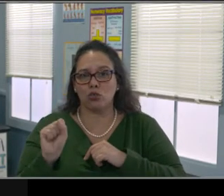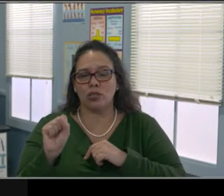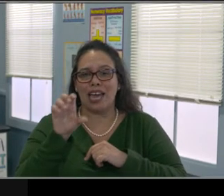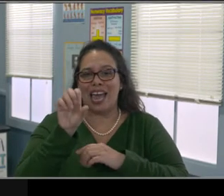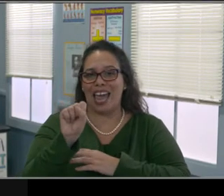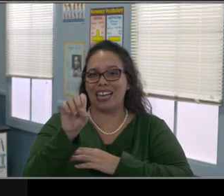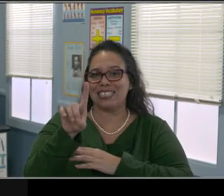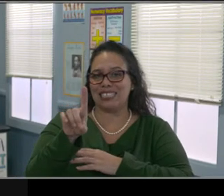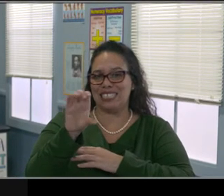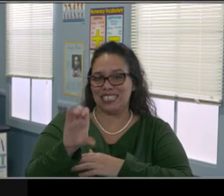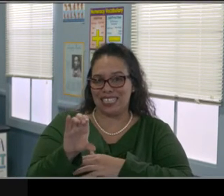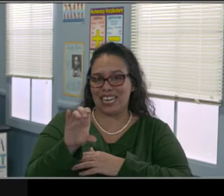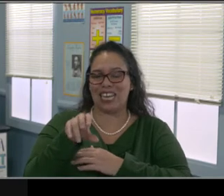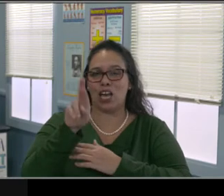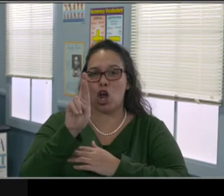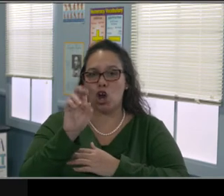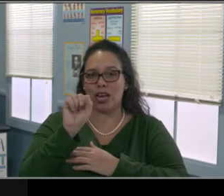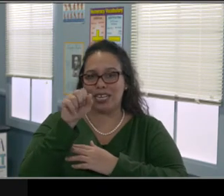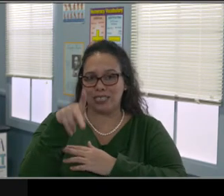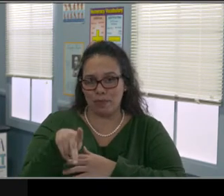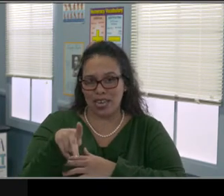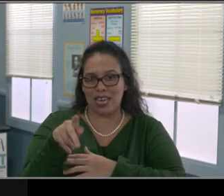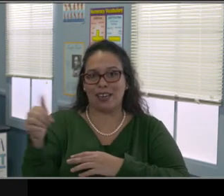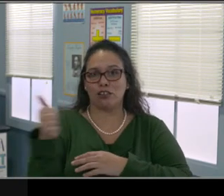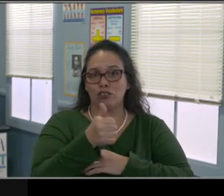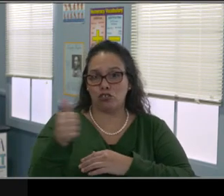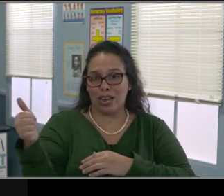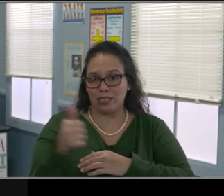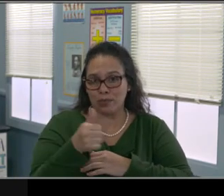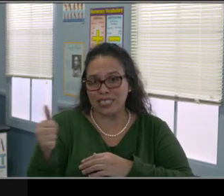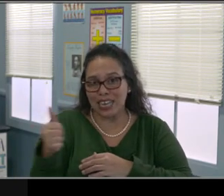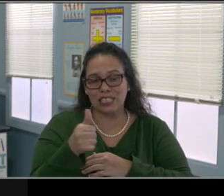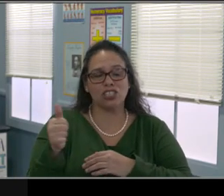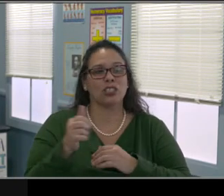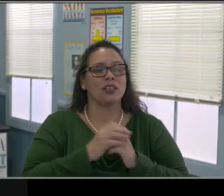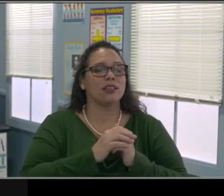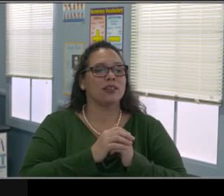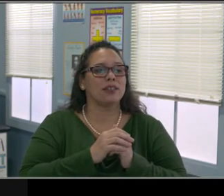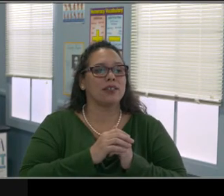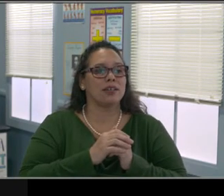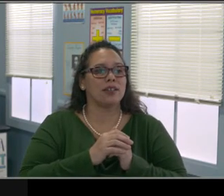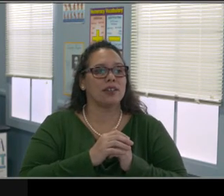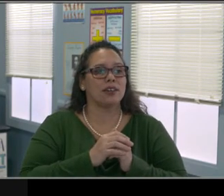And just so you know, the question comes up is, is it first come first serve? And definitely not.